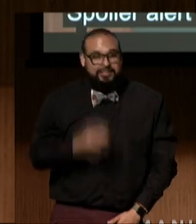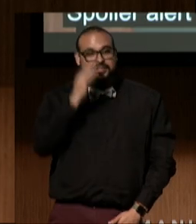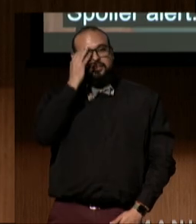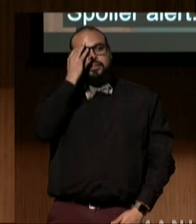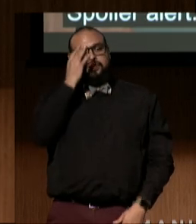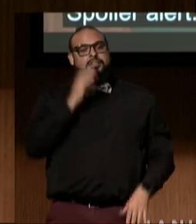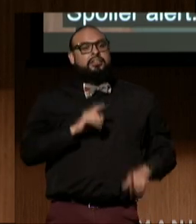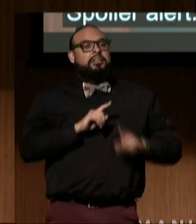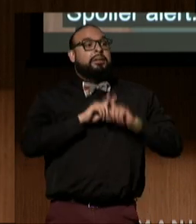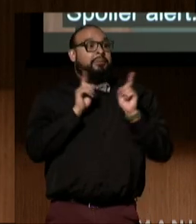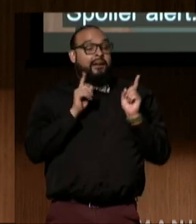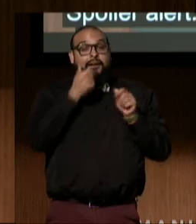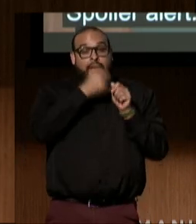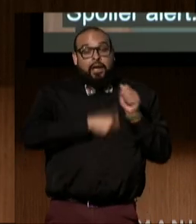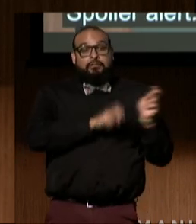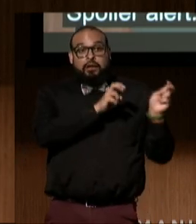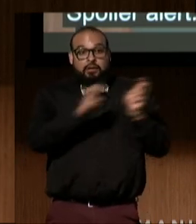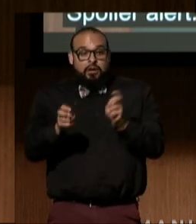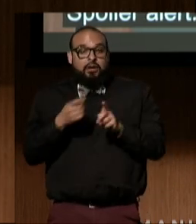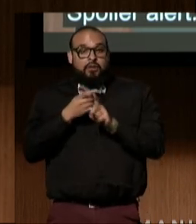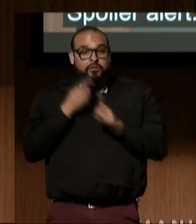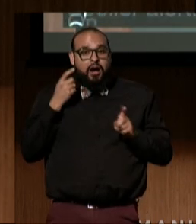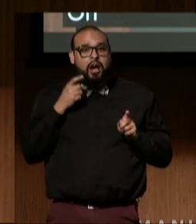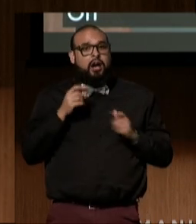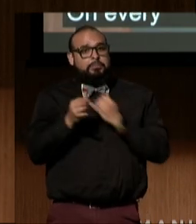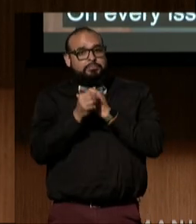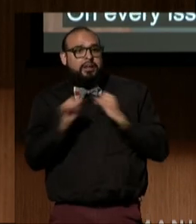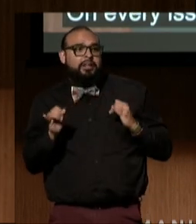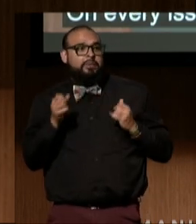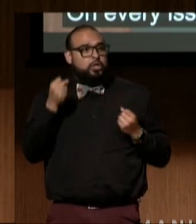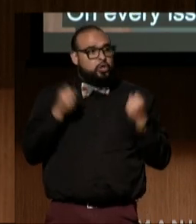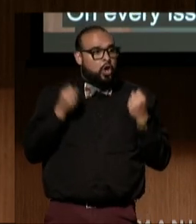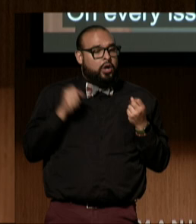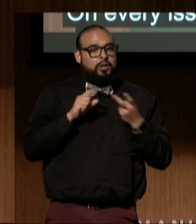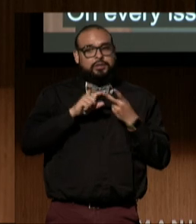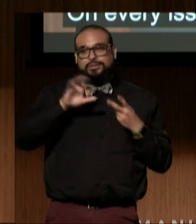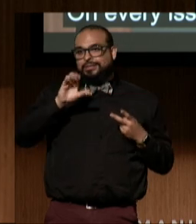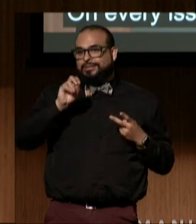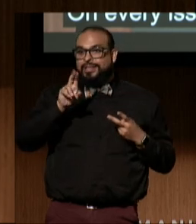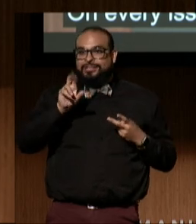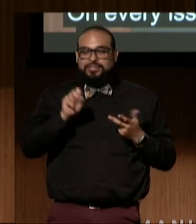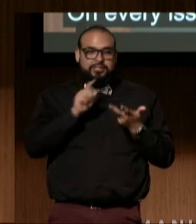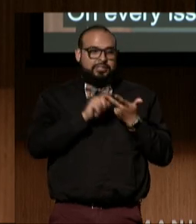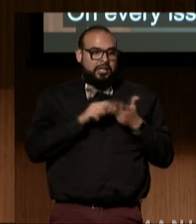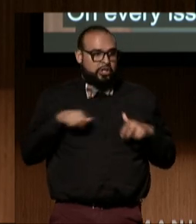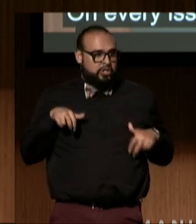On every issue, from autonomous vehicles, to the Census, to sidewalks, our message is simple,